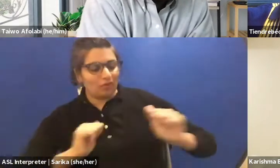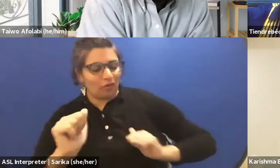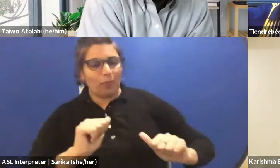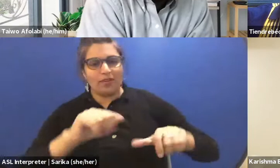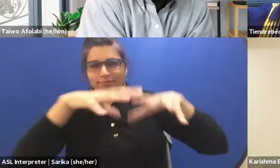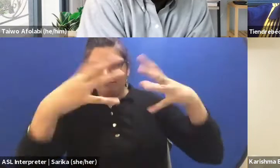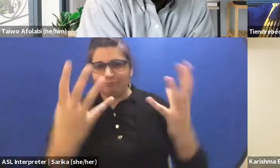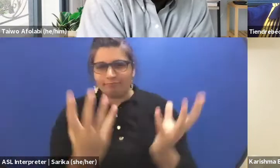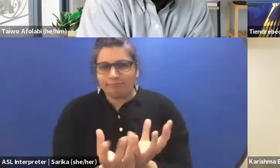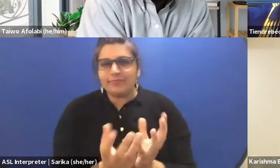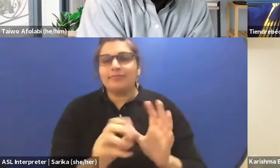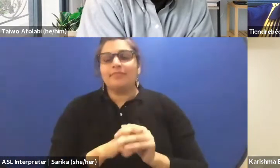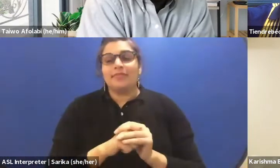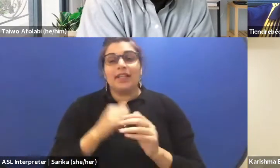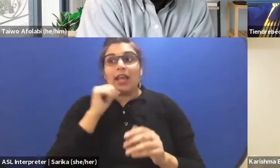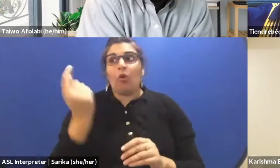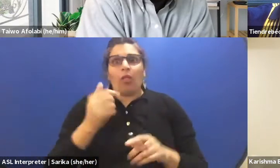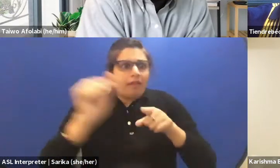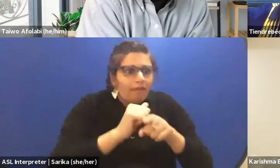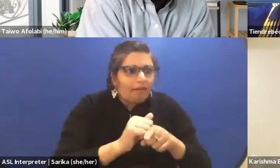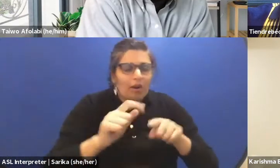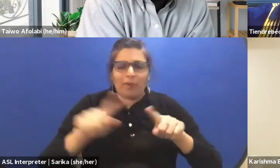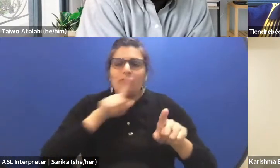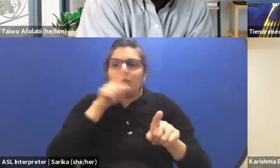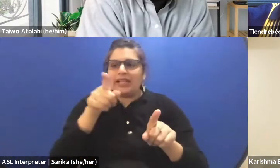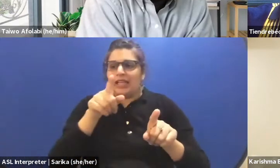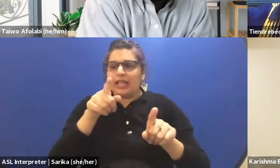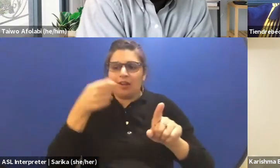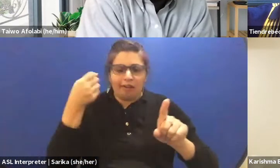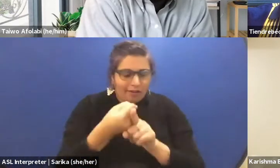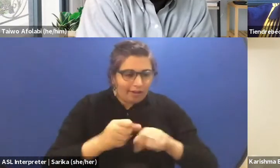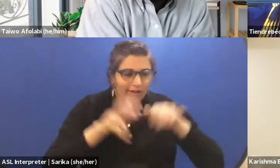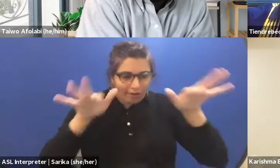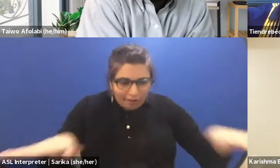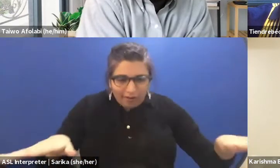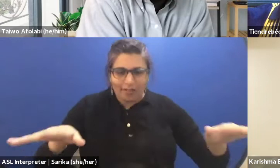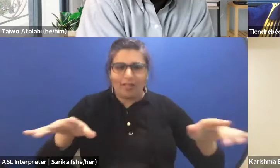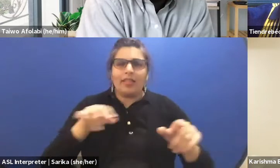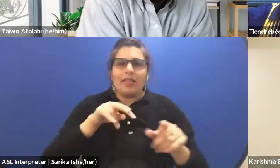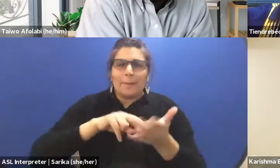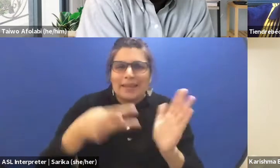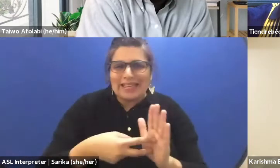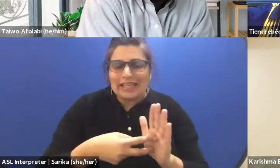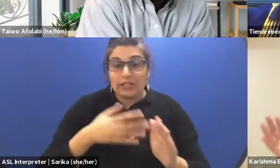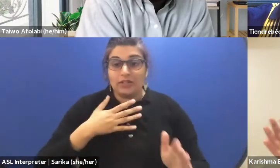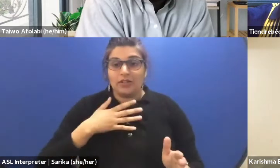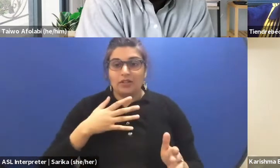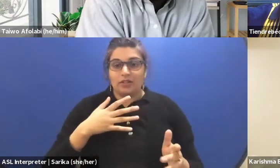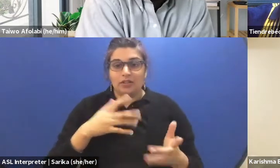Not only in the rehearsal room, but its larger implications. So, my work is really focused on theater and we can dive deeper into this later.